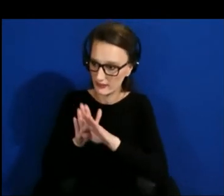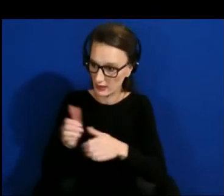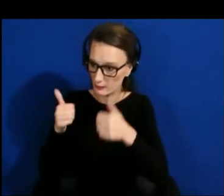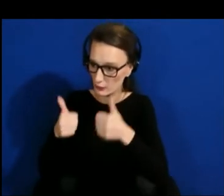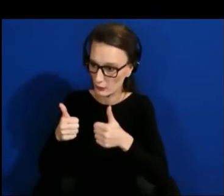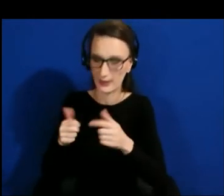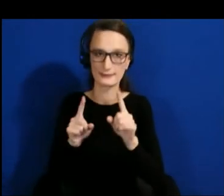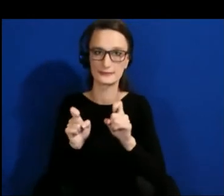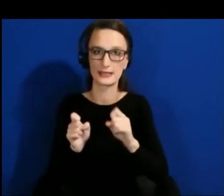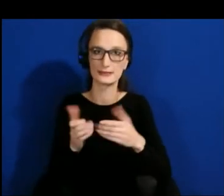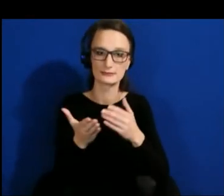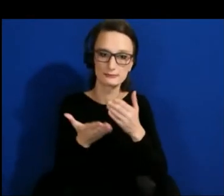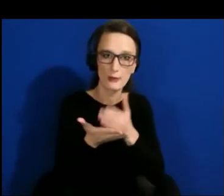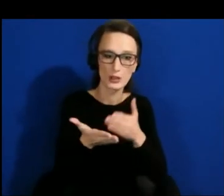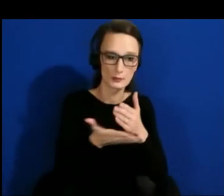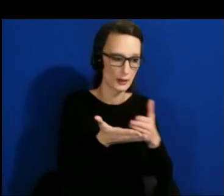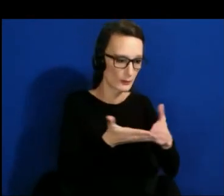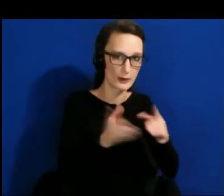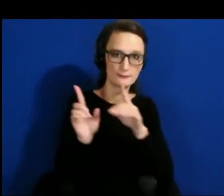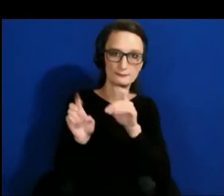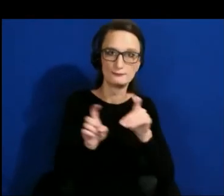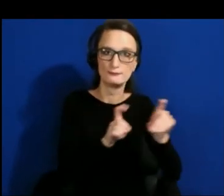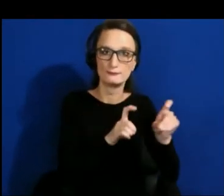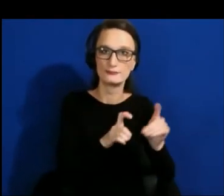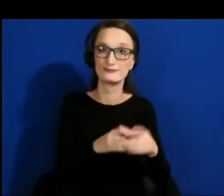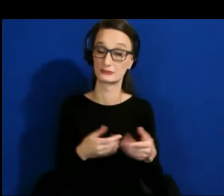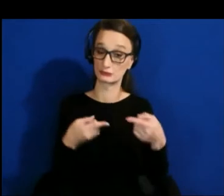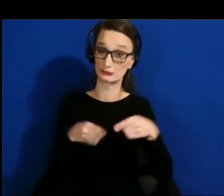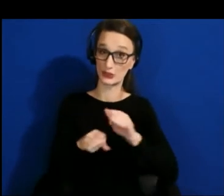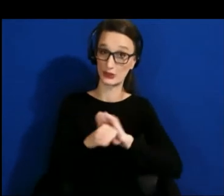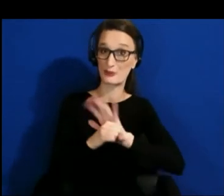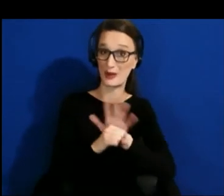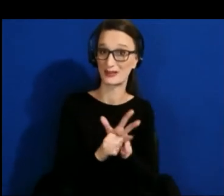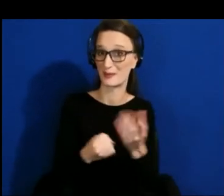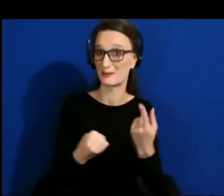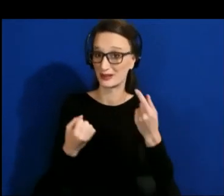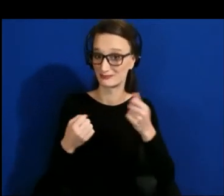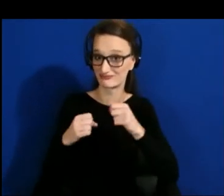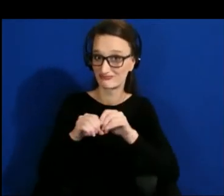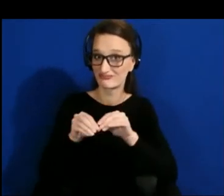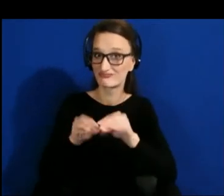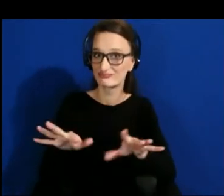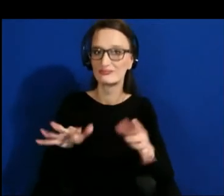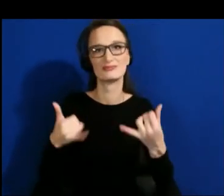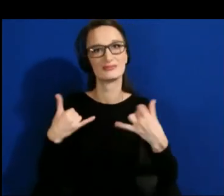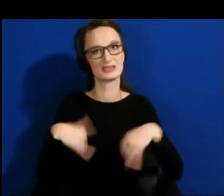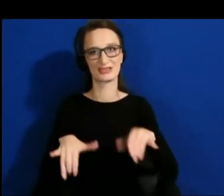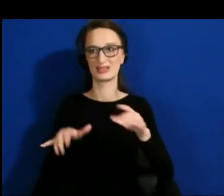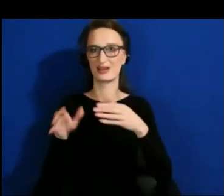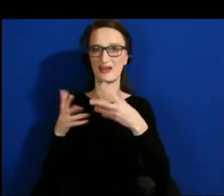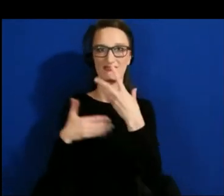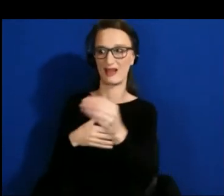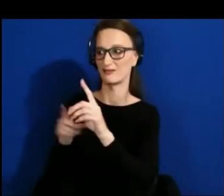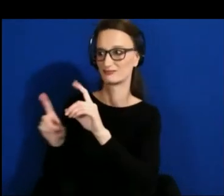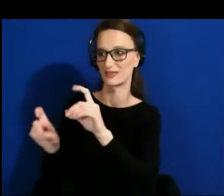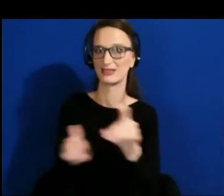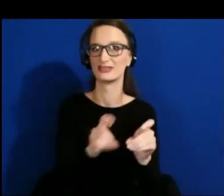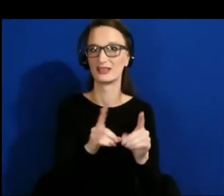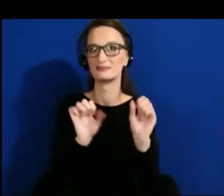We've even figured out how to do it during the pandemic. You an do this. This is possible. There are things like NDAs. They work. You don't need to have things leak out.